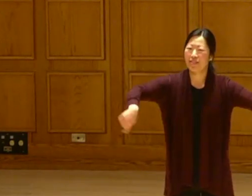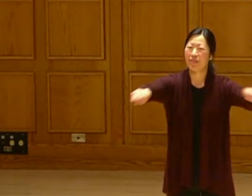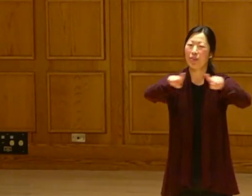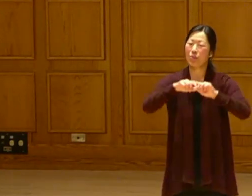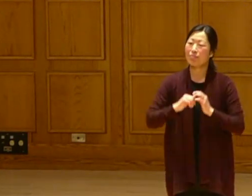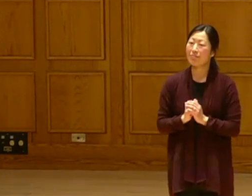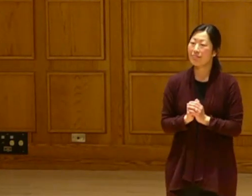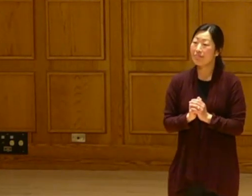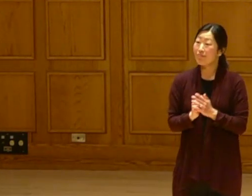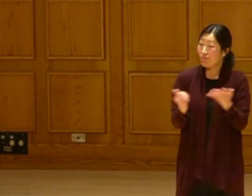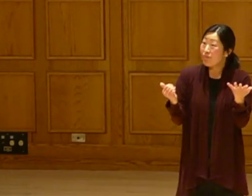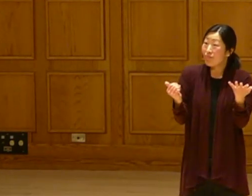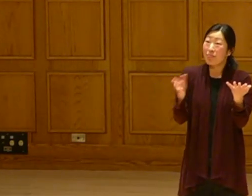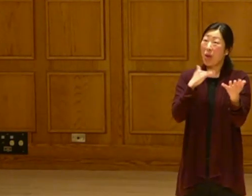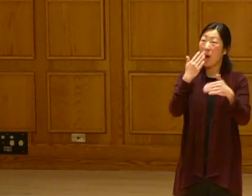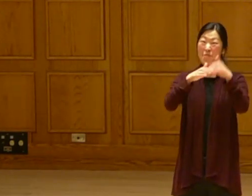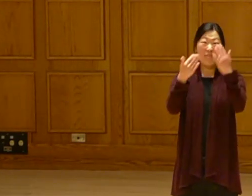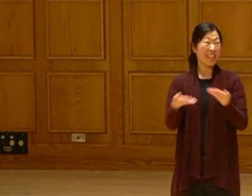Let's get some solar on top of the buildings here in St.